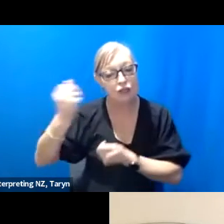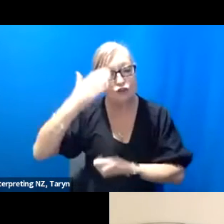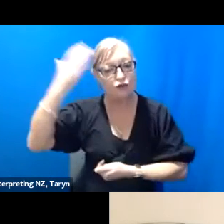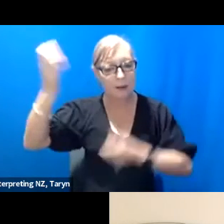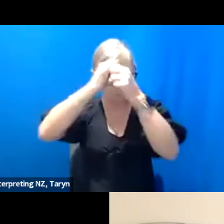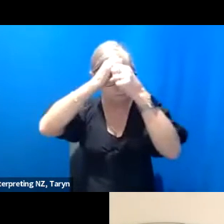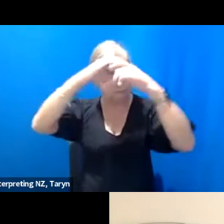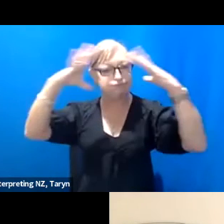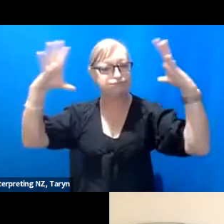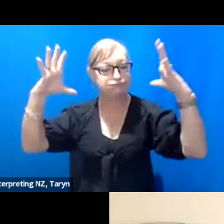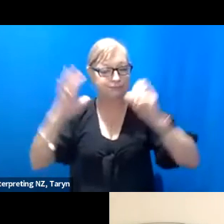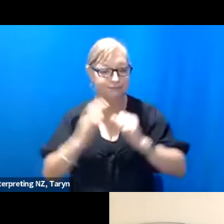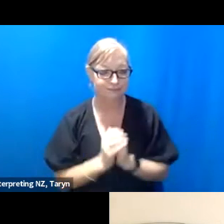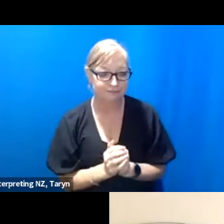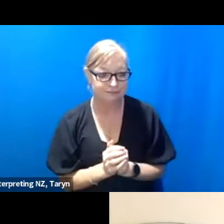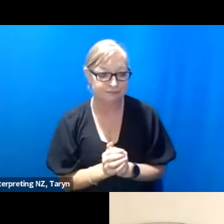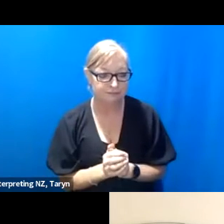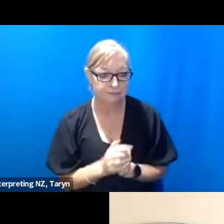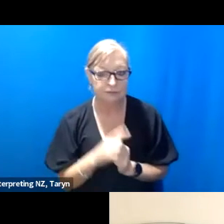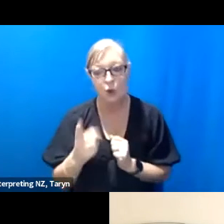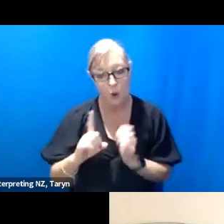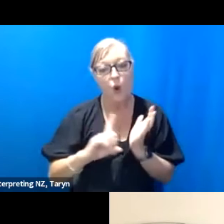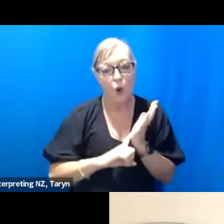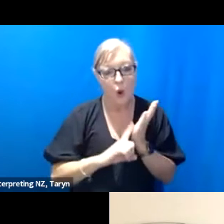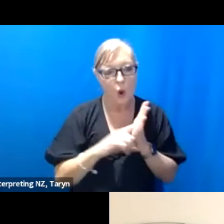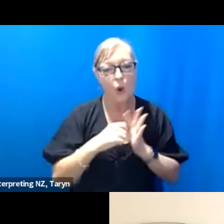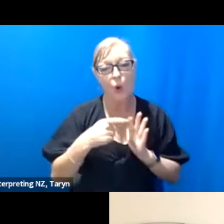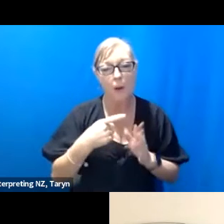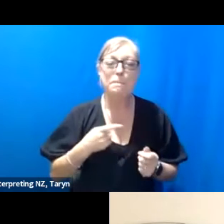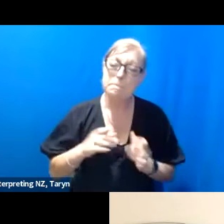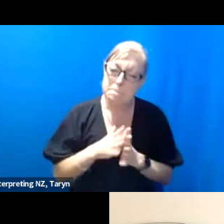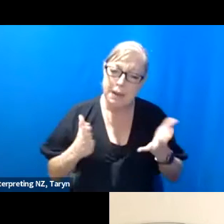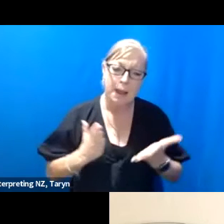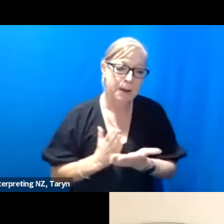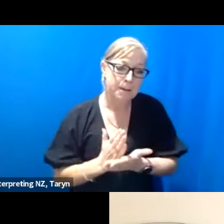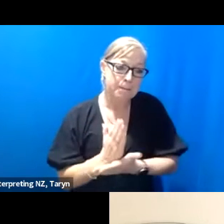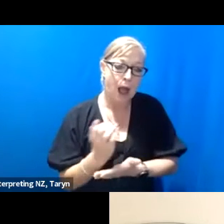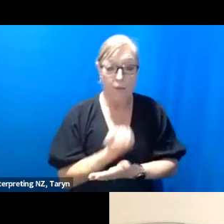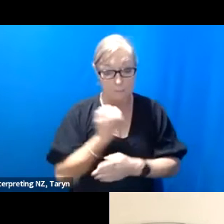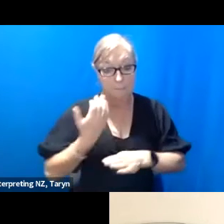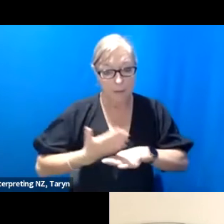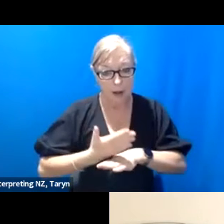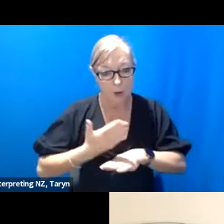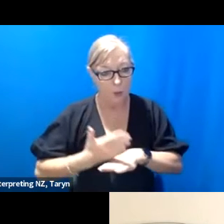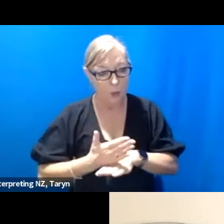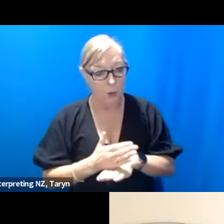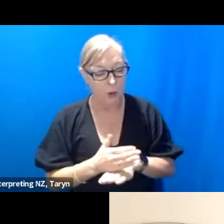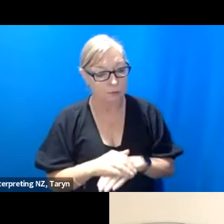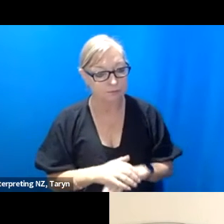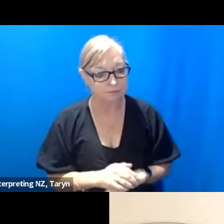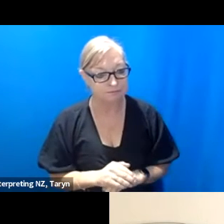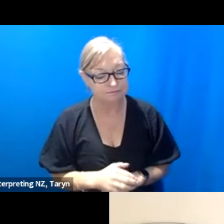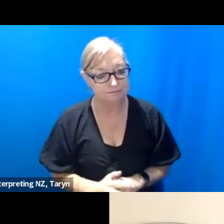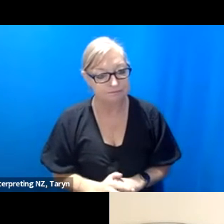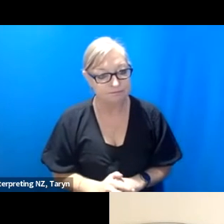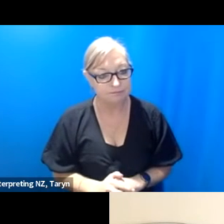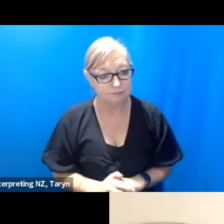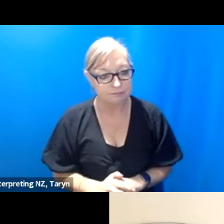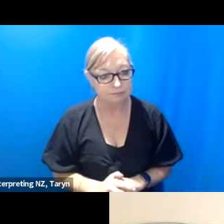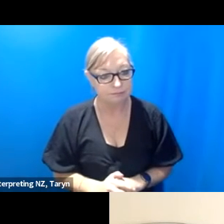and so I think Luke is a huge sort of part of my my work as well. So again, there's my work, Claire